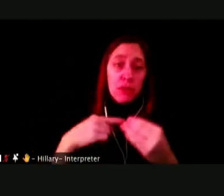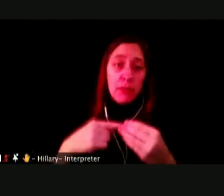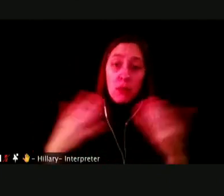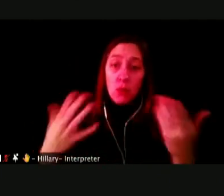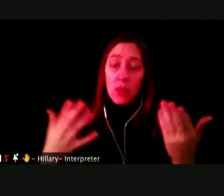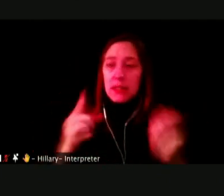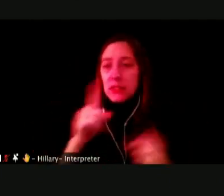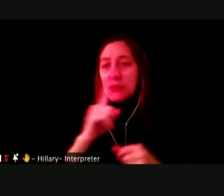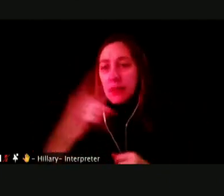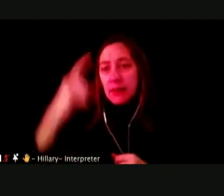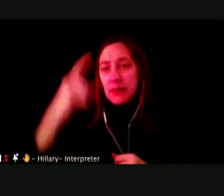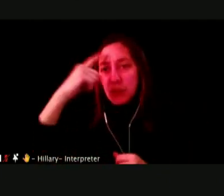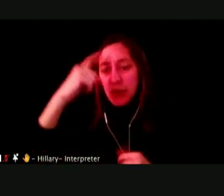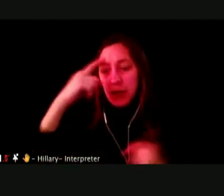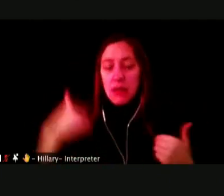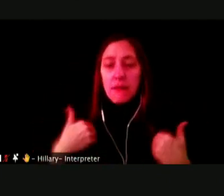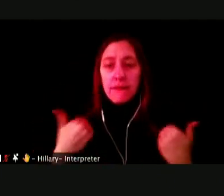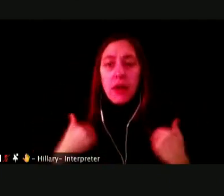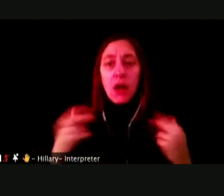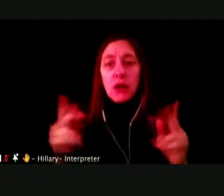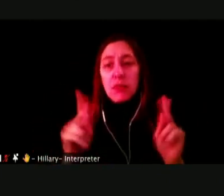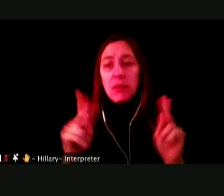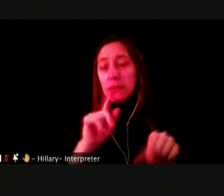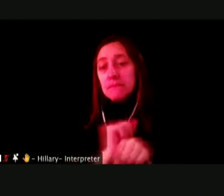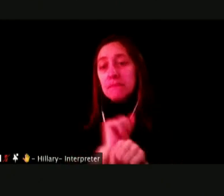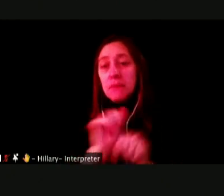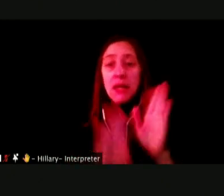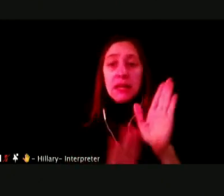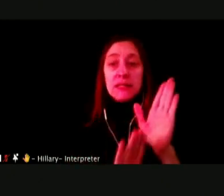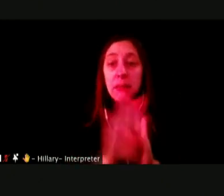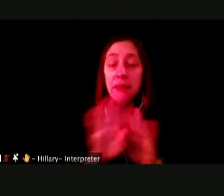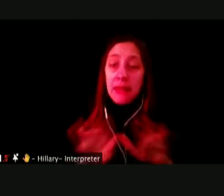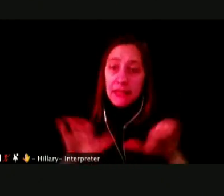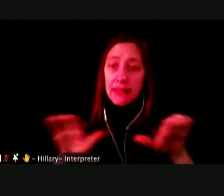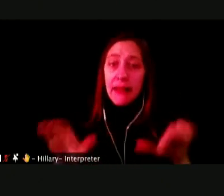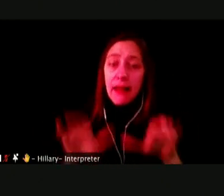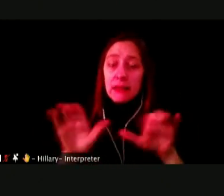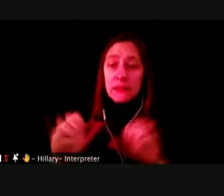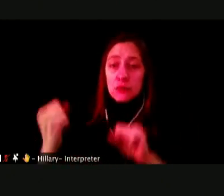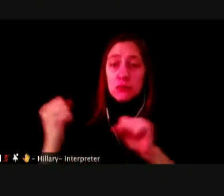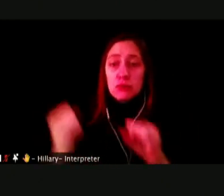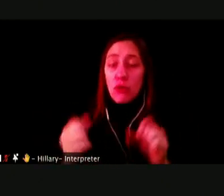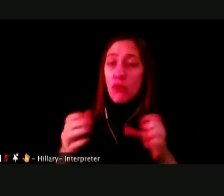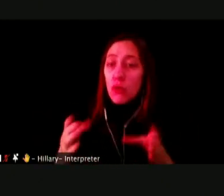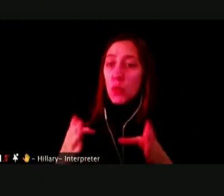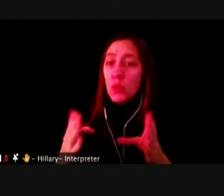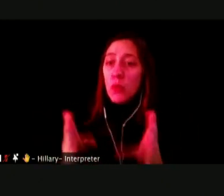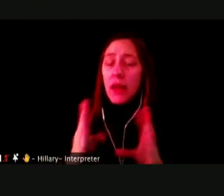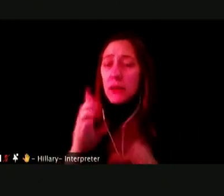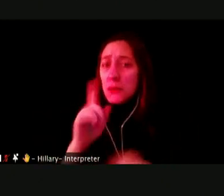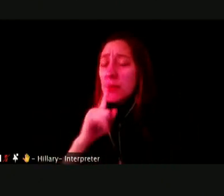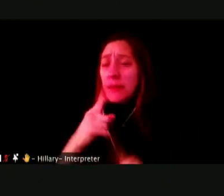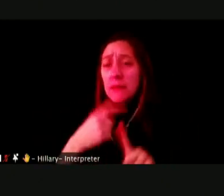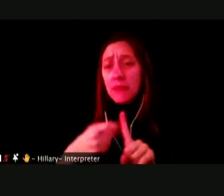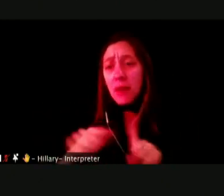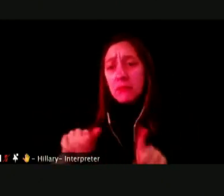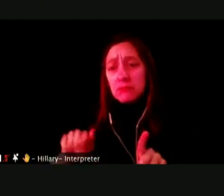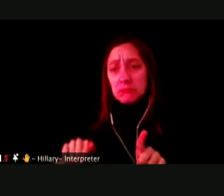OF YOUNG PEOPLE IS DEVELOPING IN A VERY ACTIVE AND INTENSE WAY, ALL THE WAY FROM CHILDHOOD TO YOUNG ADULTHOOD.